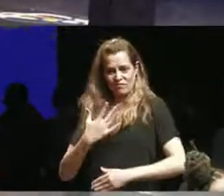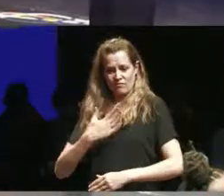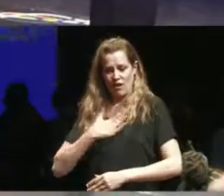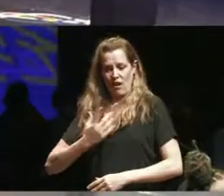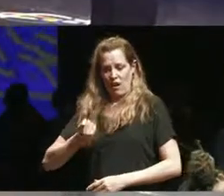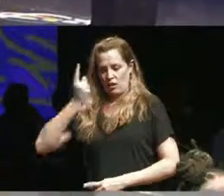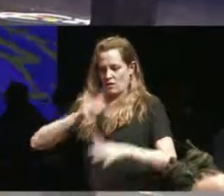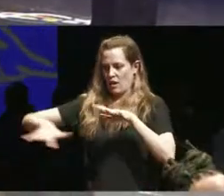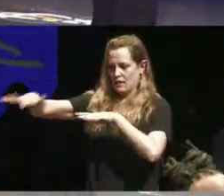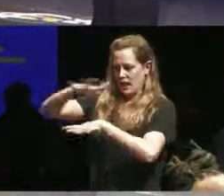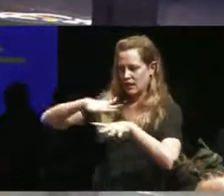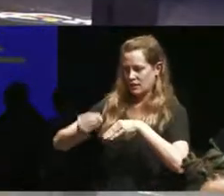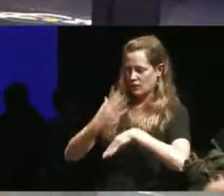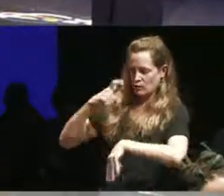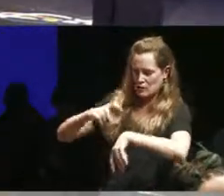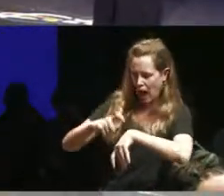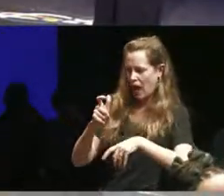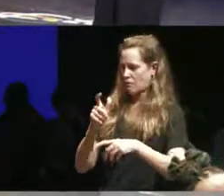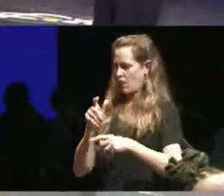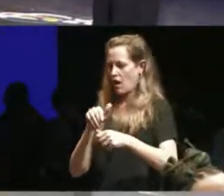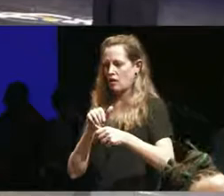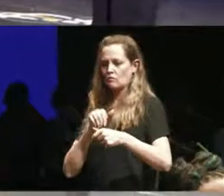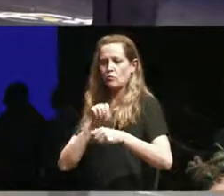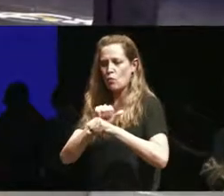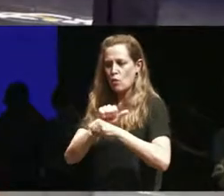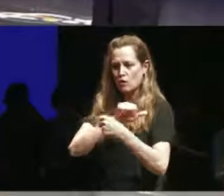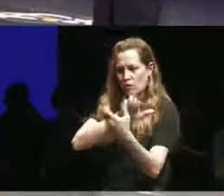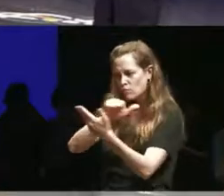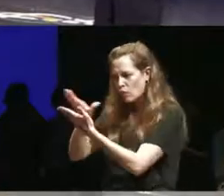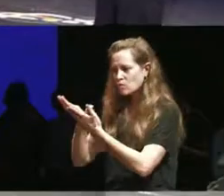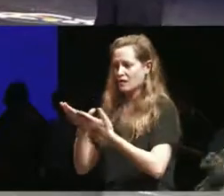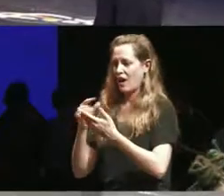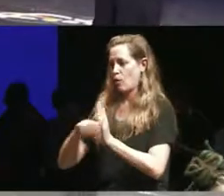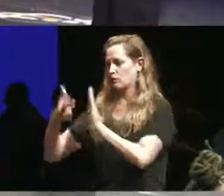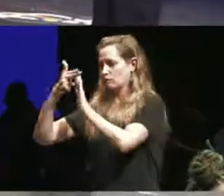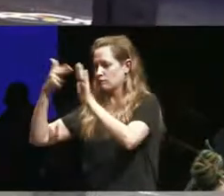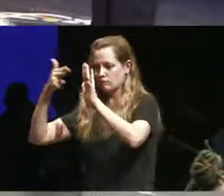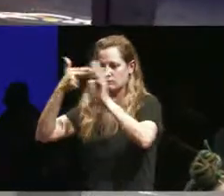of time of ways of working of categorizations I want to say thank you